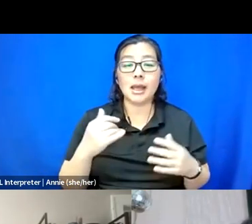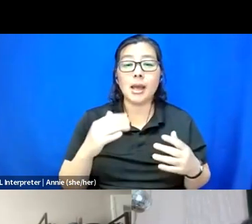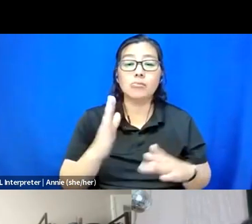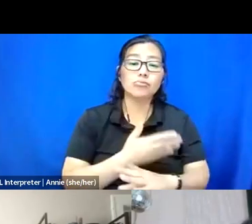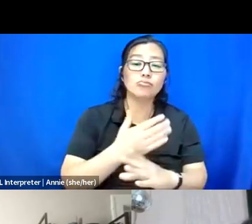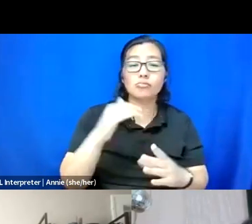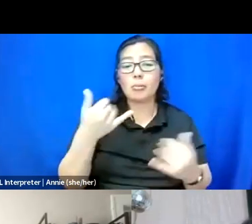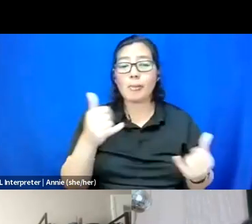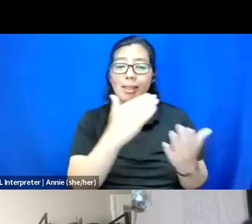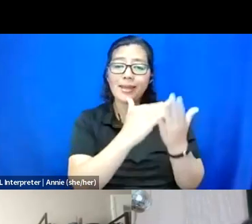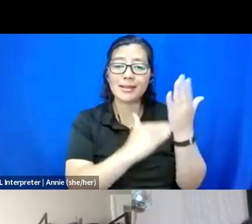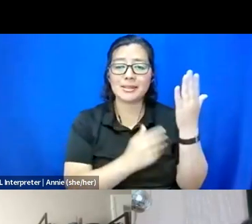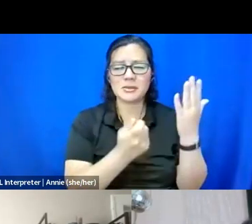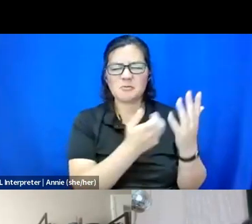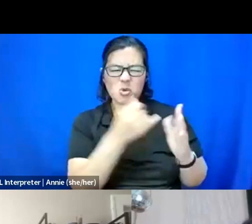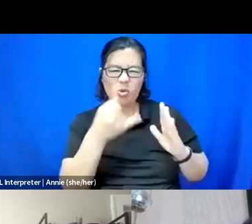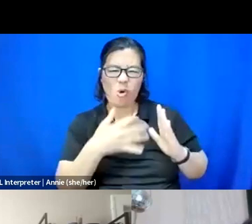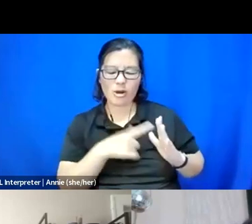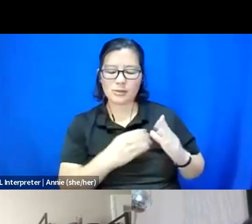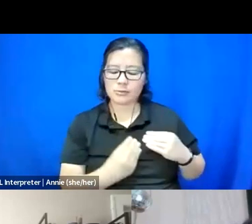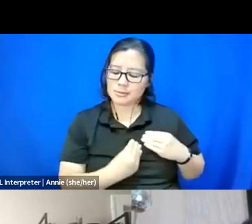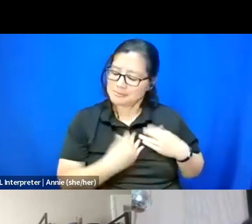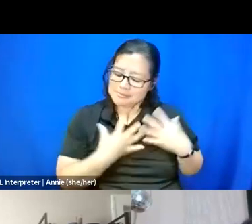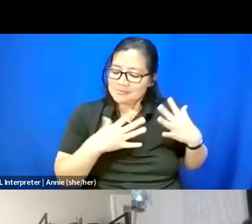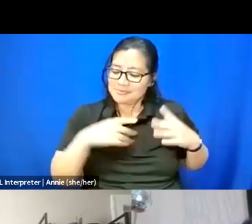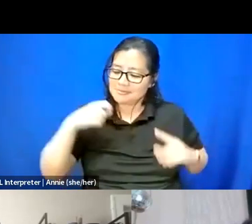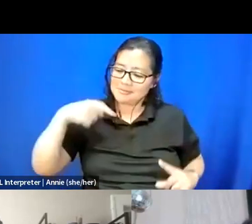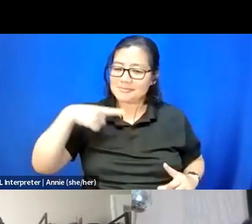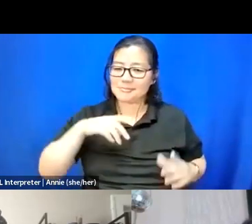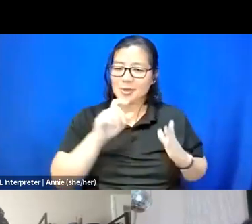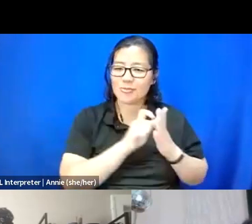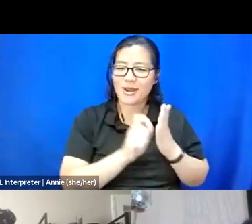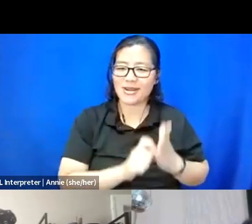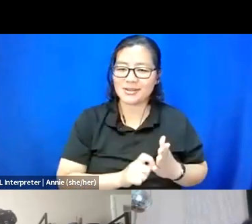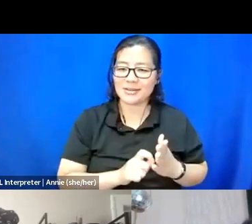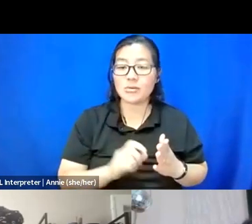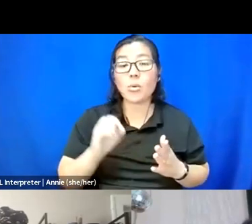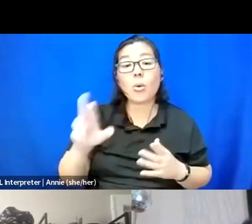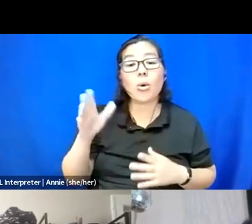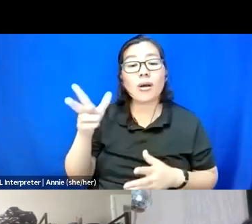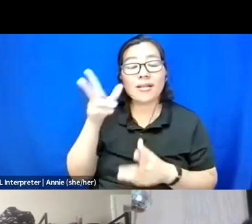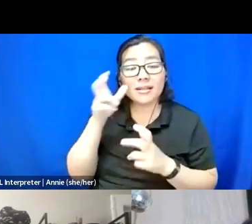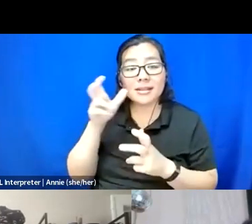It's a few artists on there that just get my writings going or I like to listen to Lofi a lot.